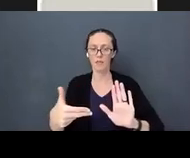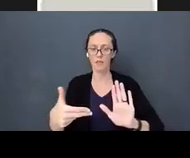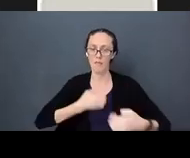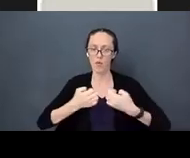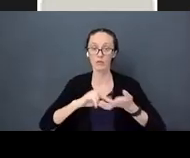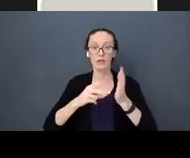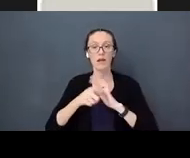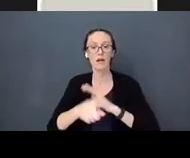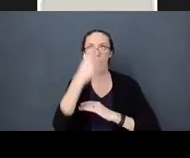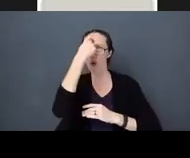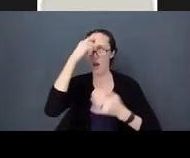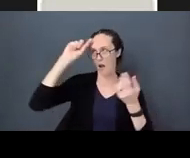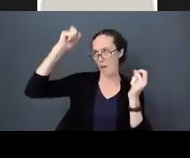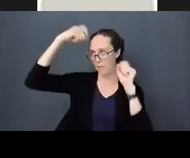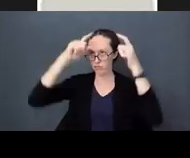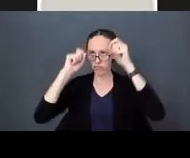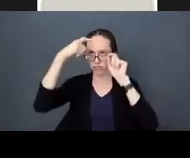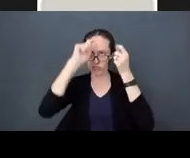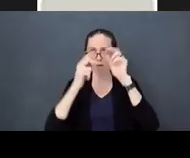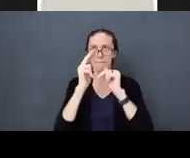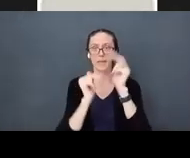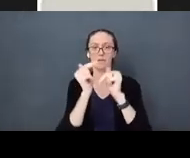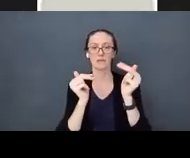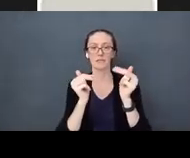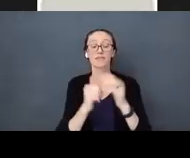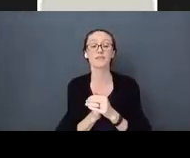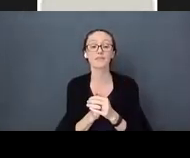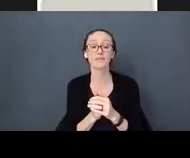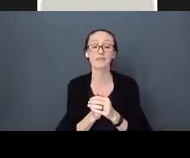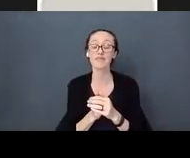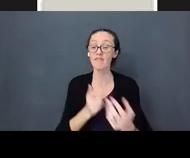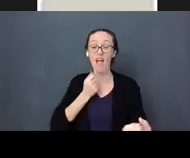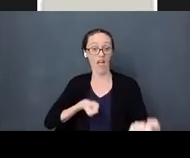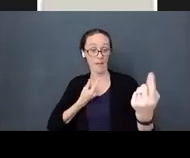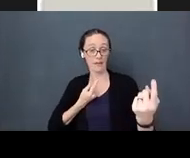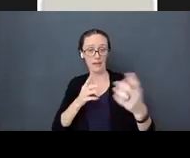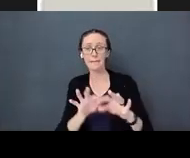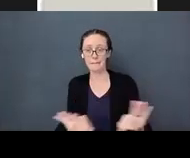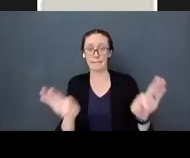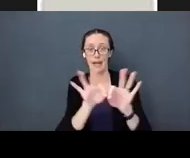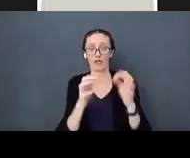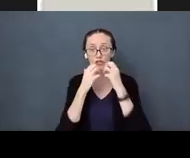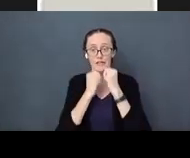pathways. Empathy not only matters, but it is a foundation for effective parenting.